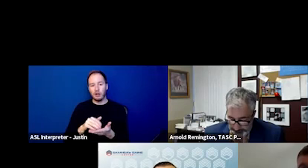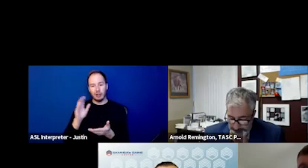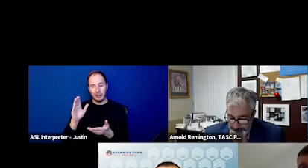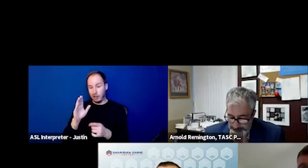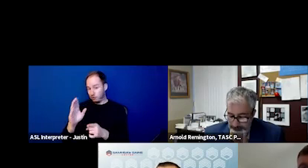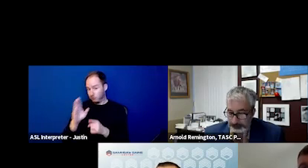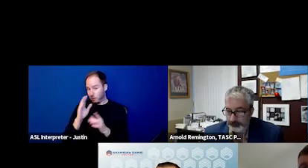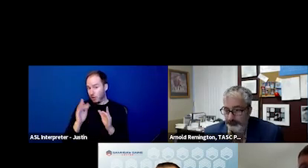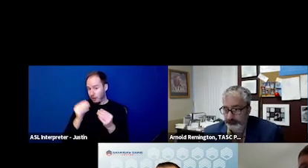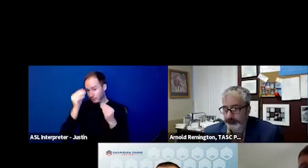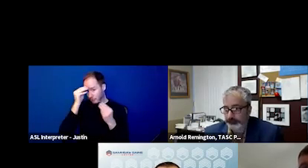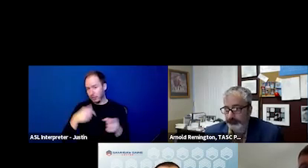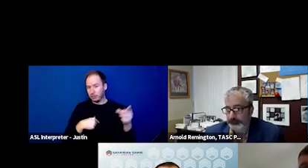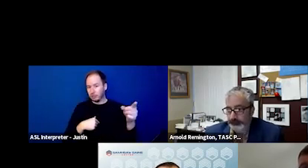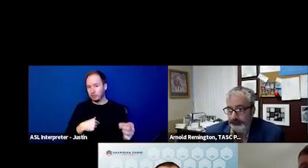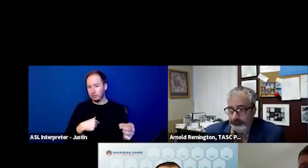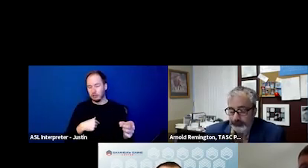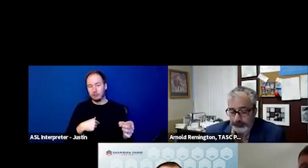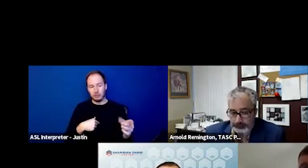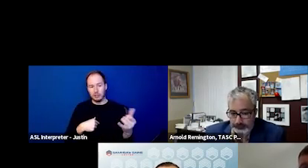is here on the website that's on your screen.